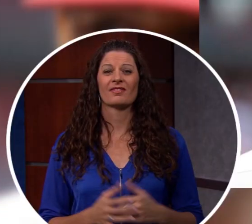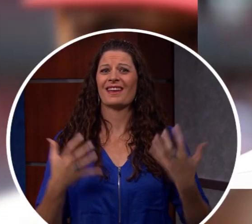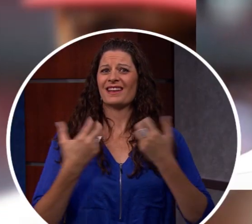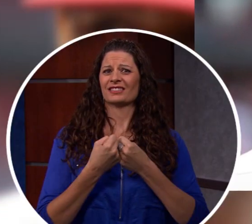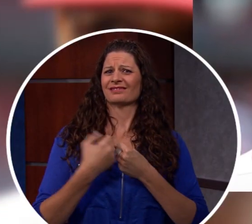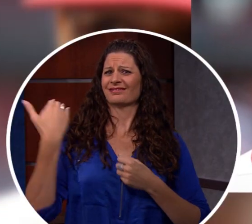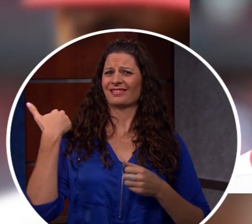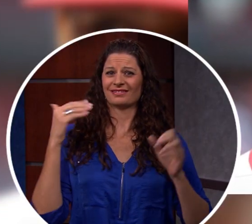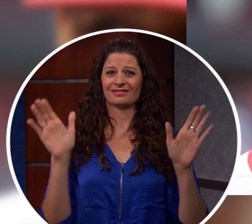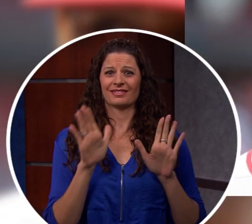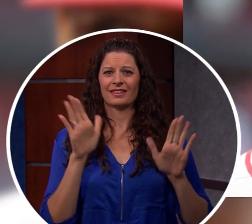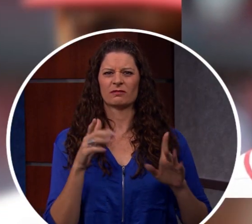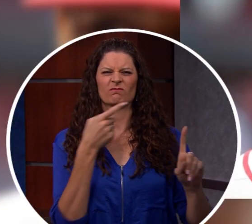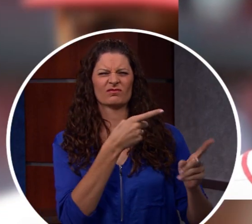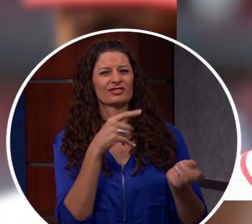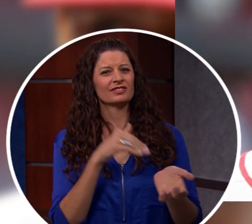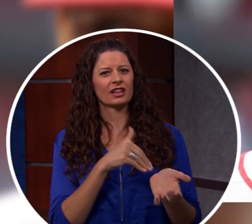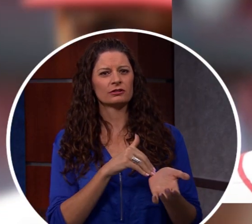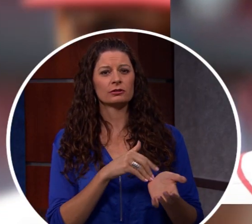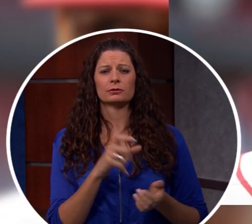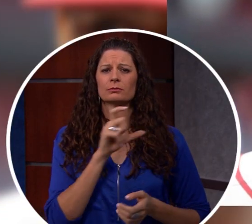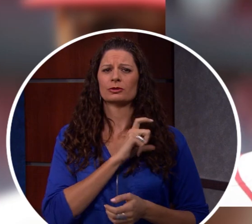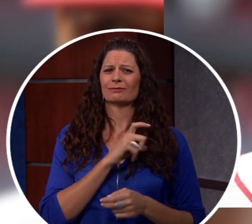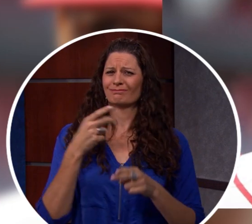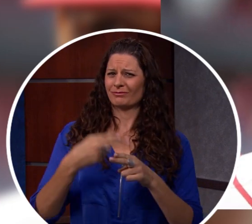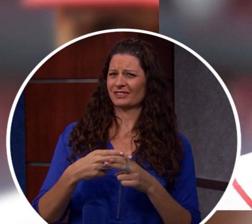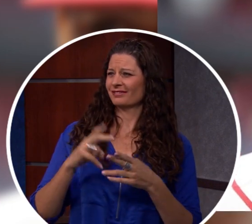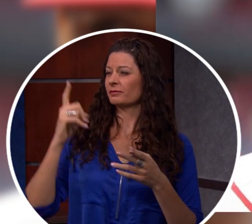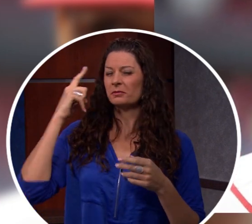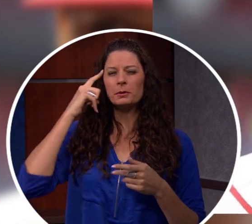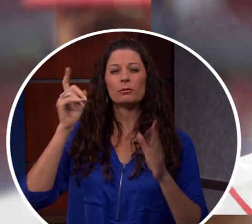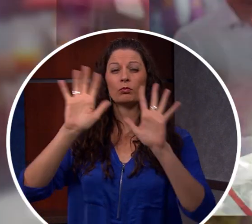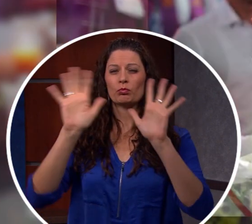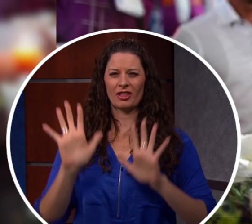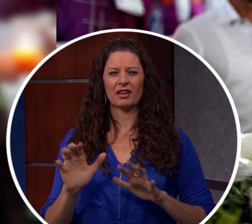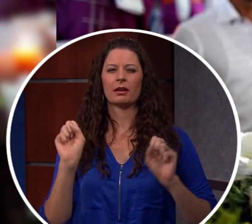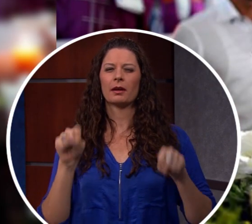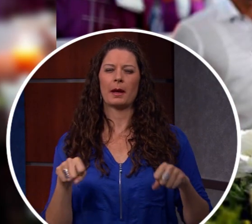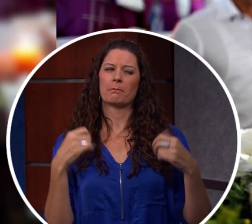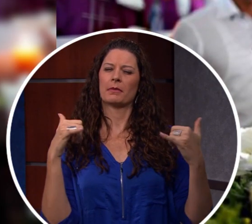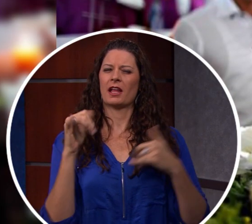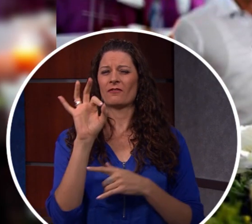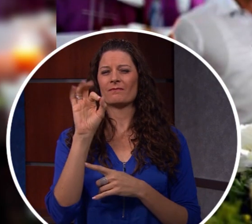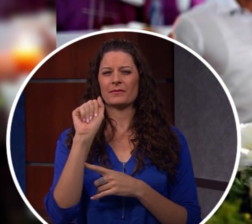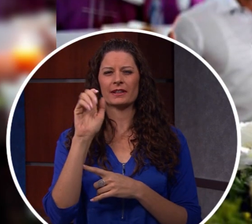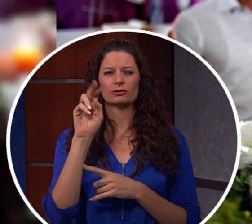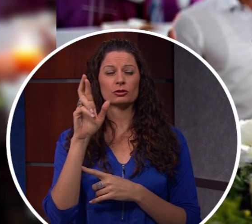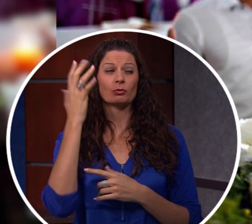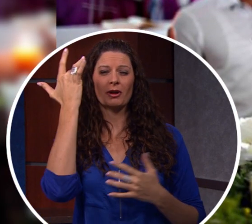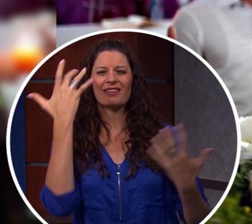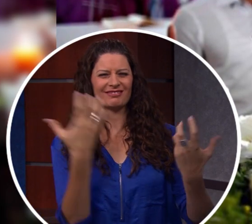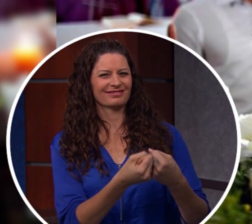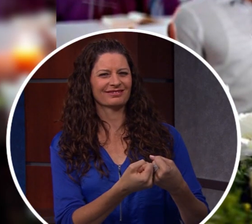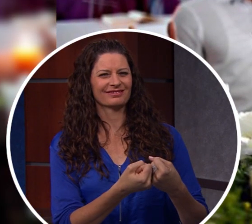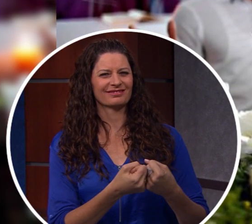The accident happened on Sunday in the Dominican Republic. Authorities say weather may have played a factor in the crash.